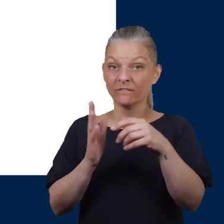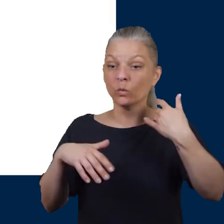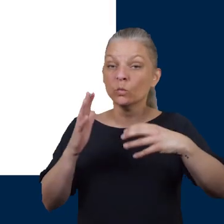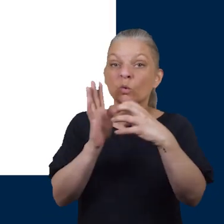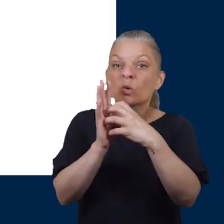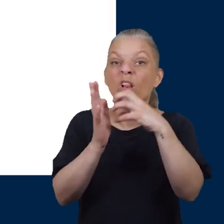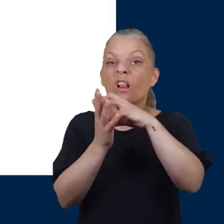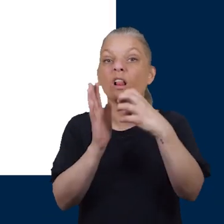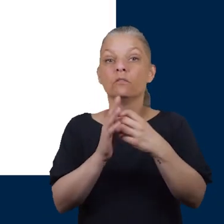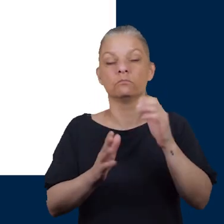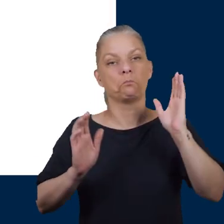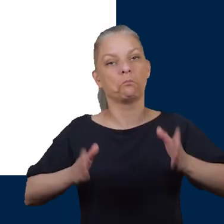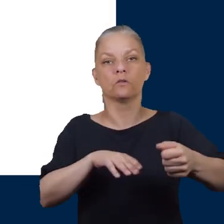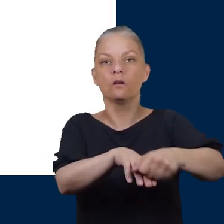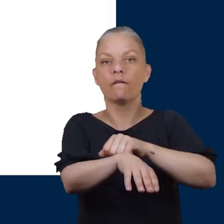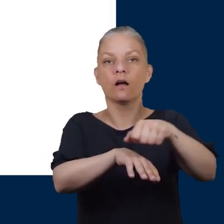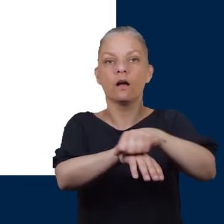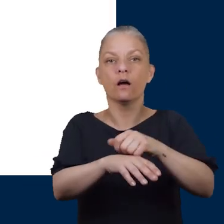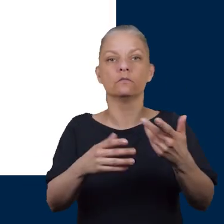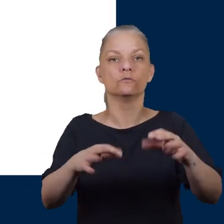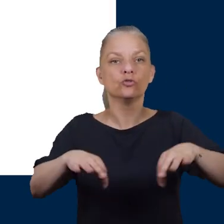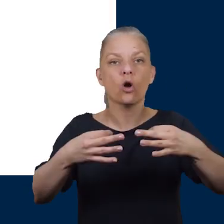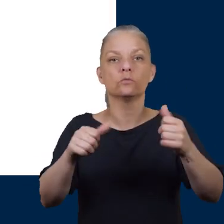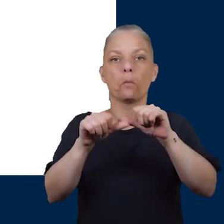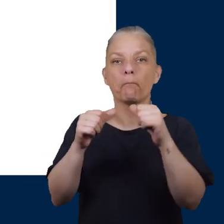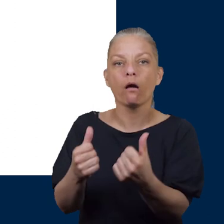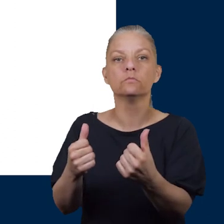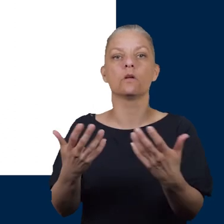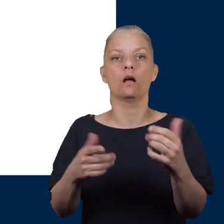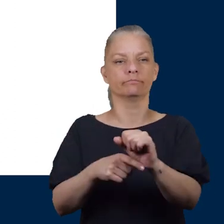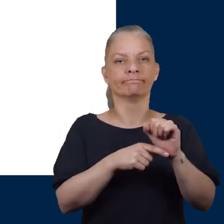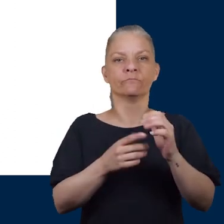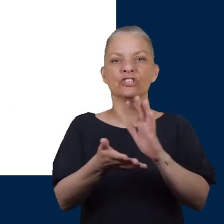You should carry out a daily foot inspection looking at the top bottom in between your toes,